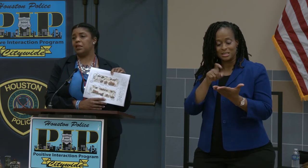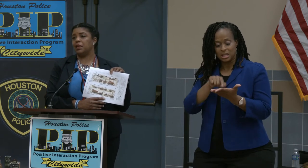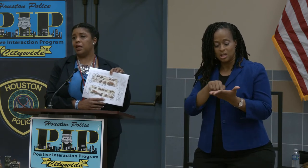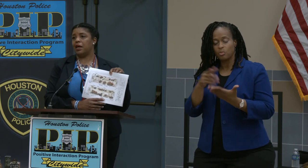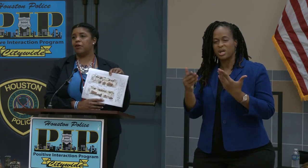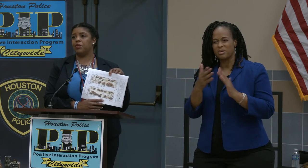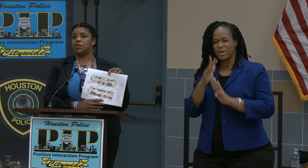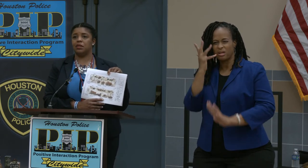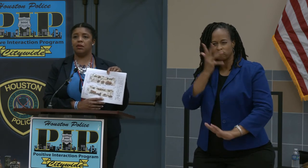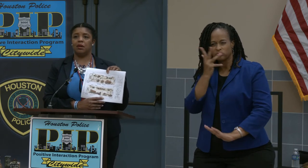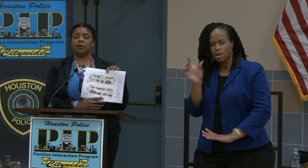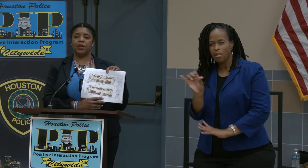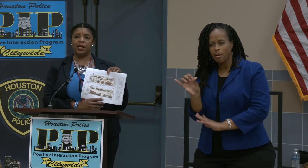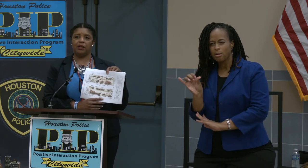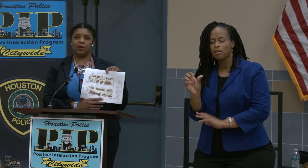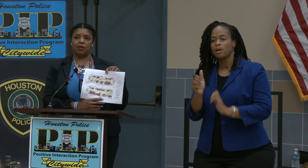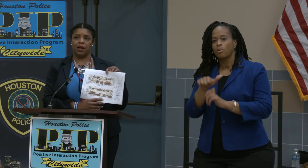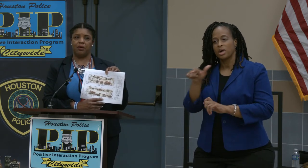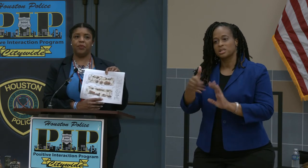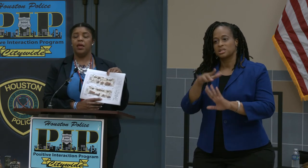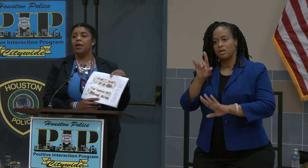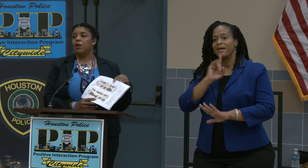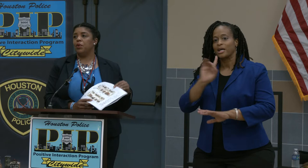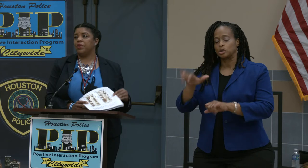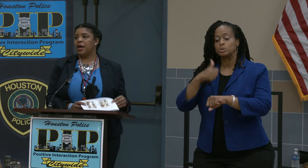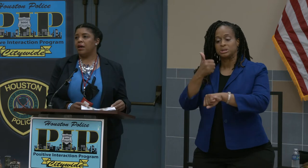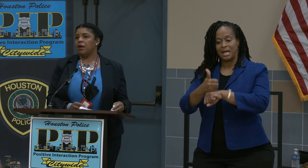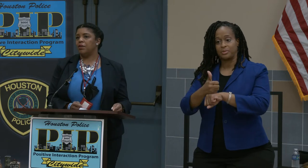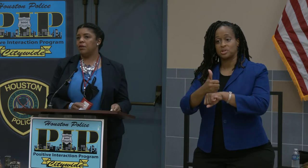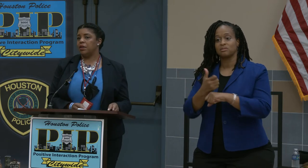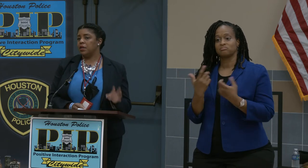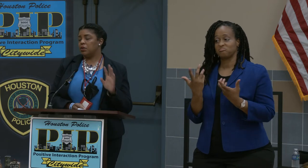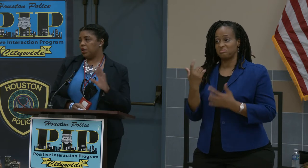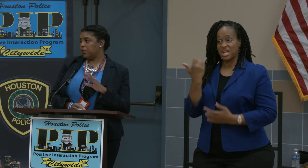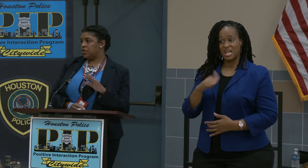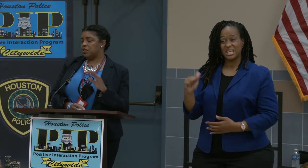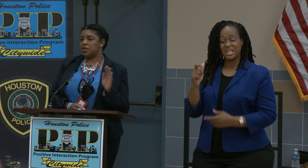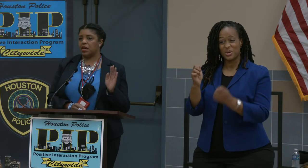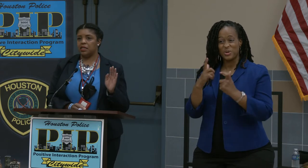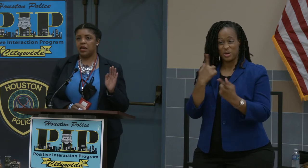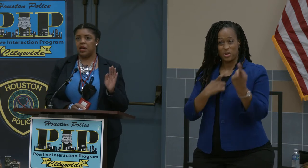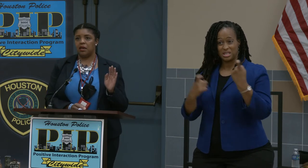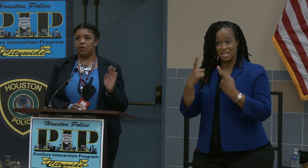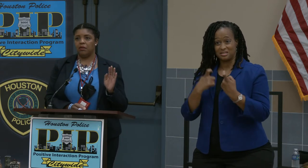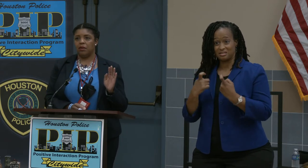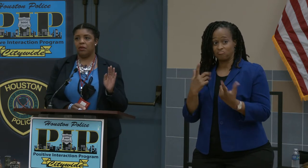look like once they are laid out on the ground. With that any quick questions I can make or